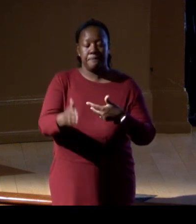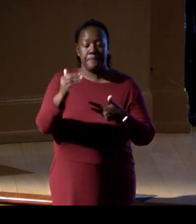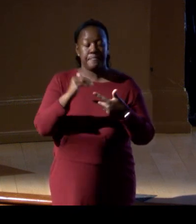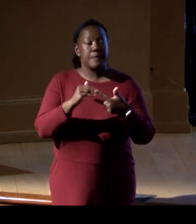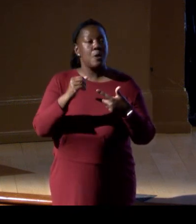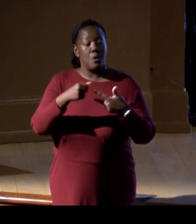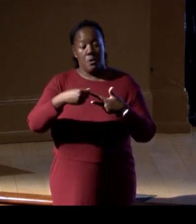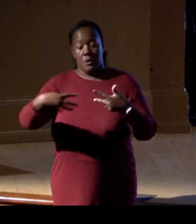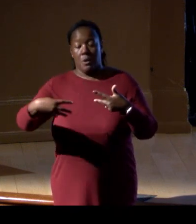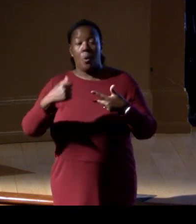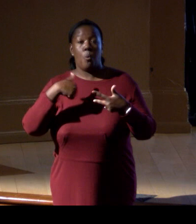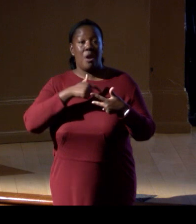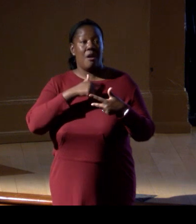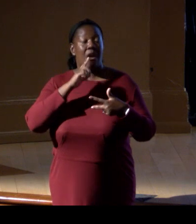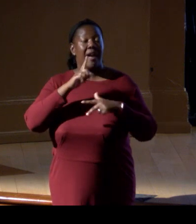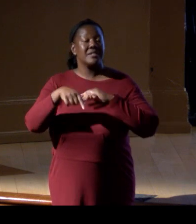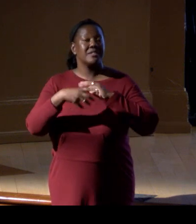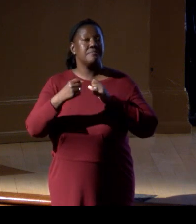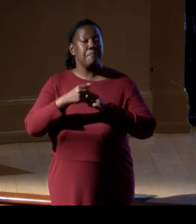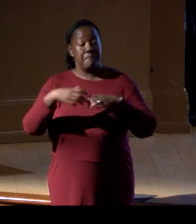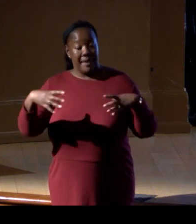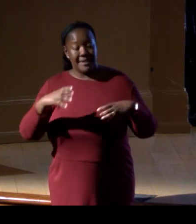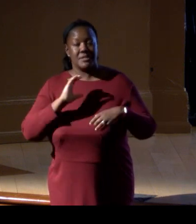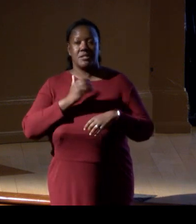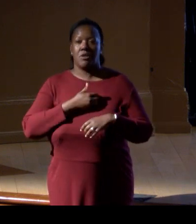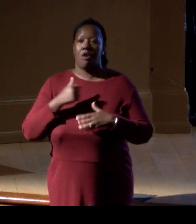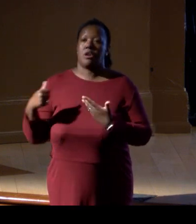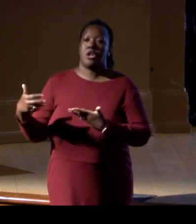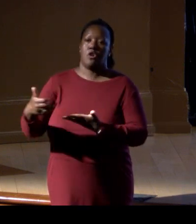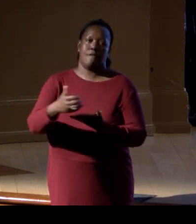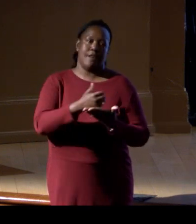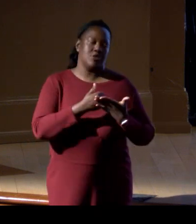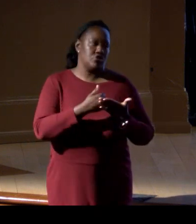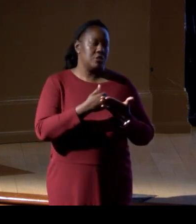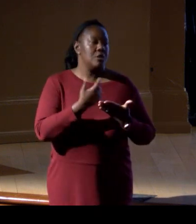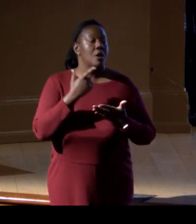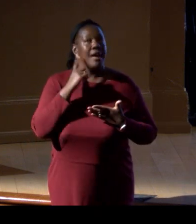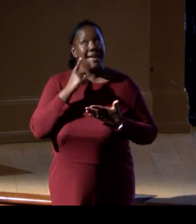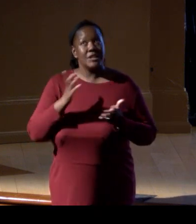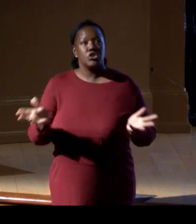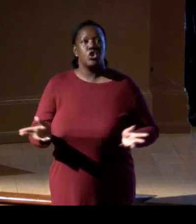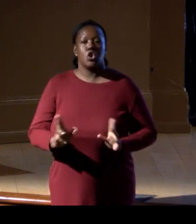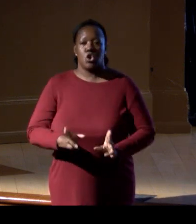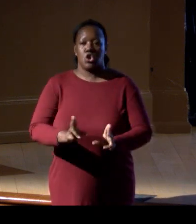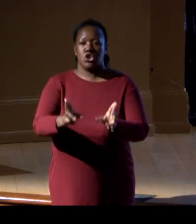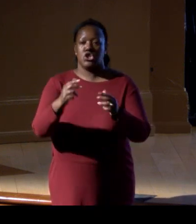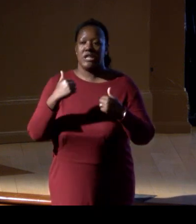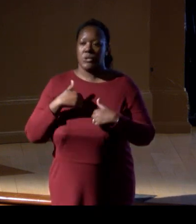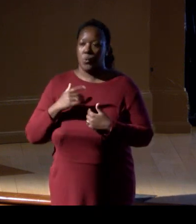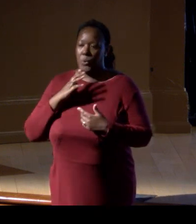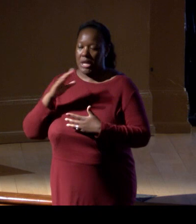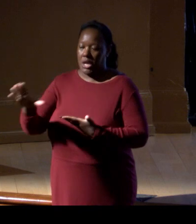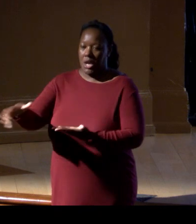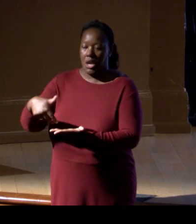to cover environmental samples, as I mentioned. It's urgent that we archive these time capsules of ecosystems,